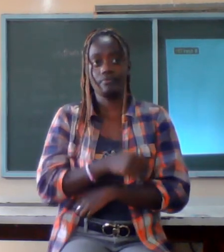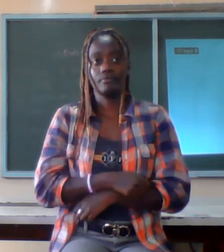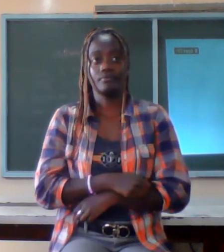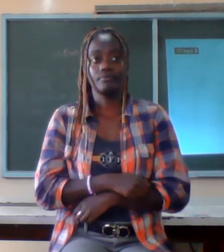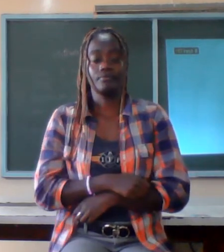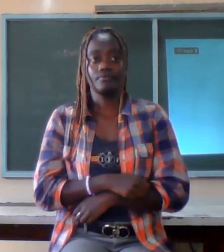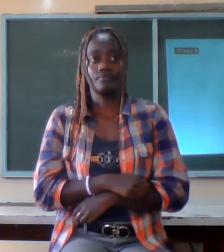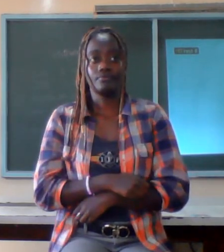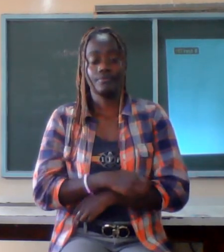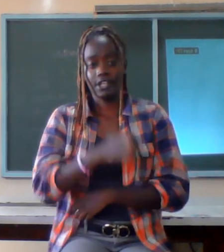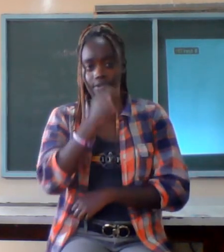innovative